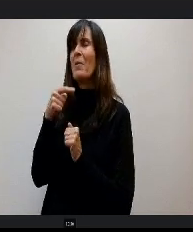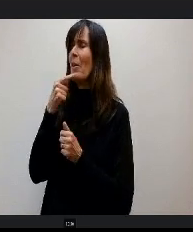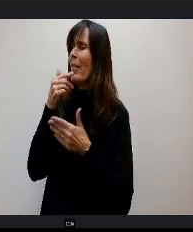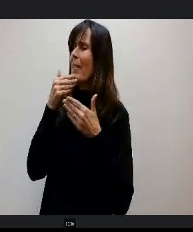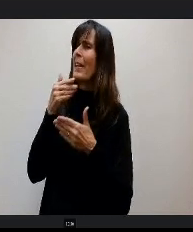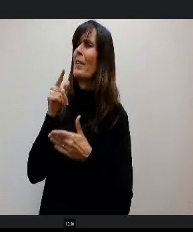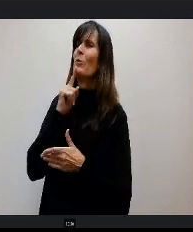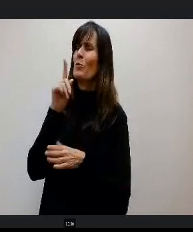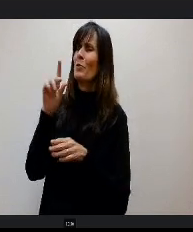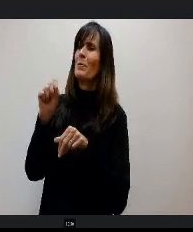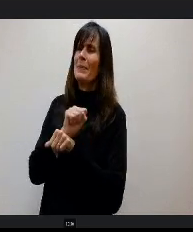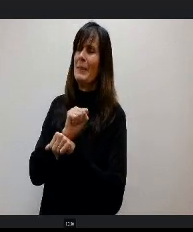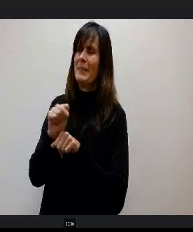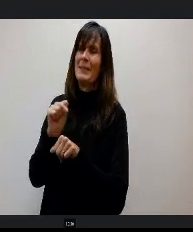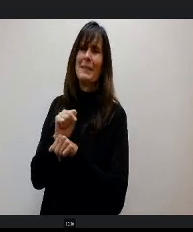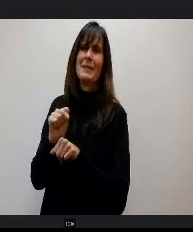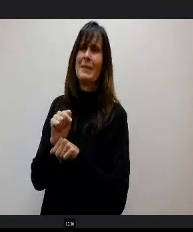our hearts. There's not enough things we could give her because.